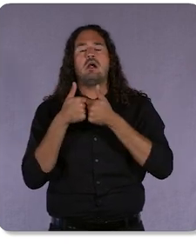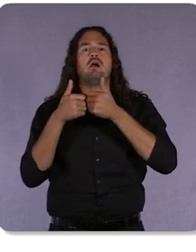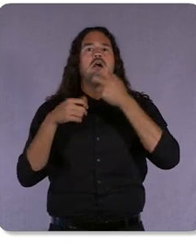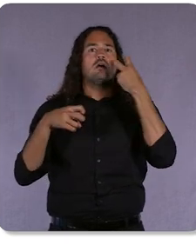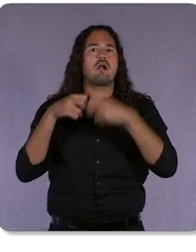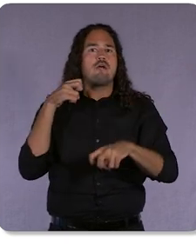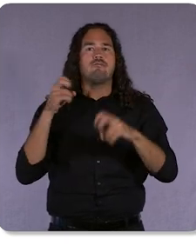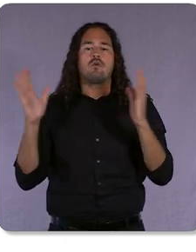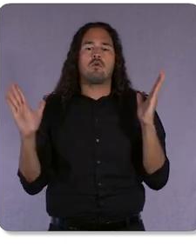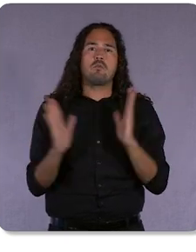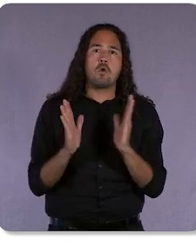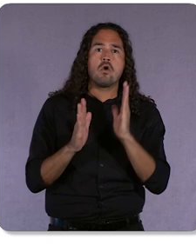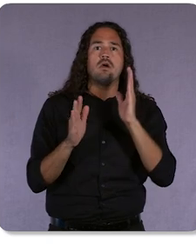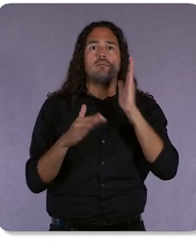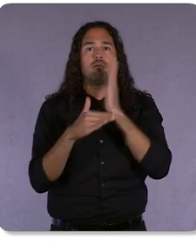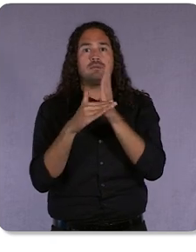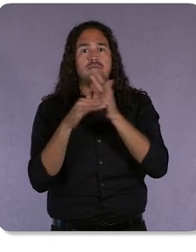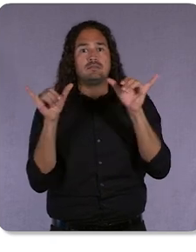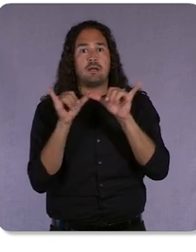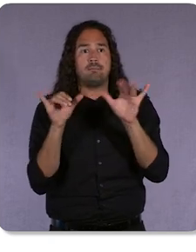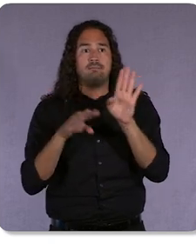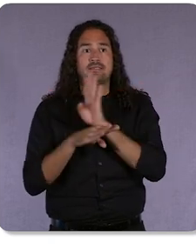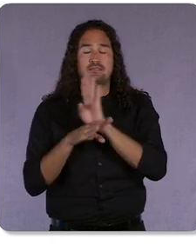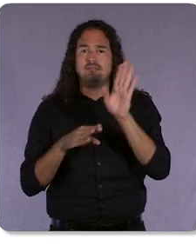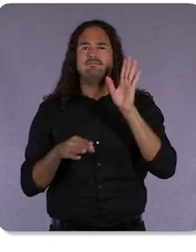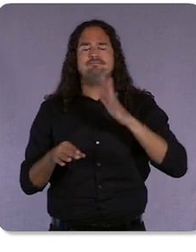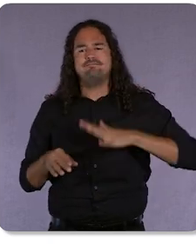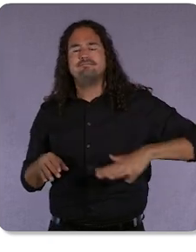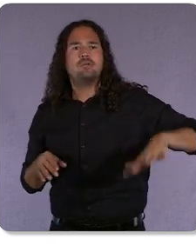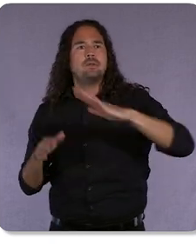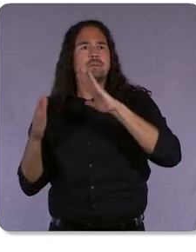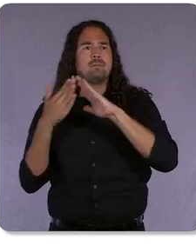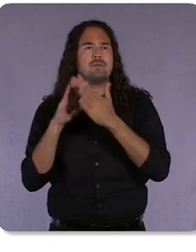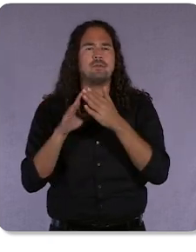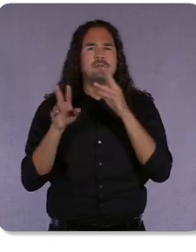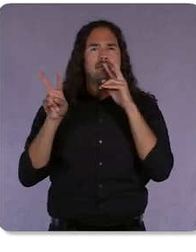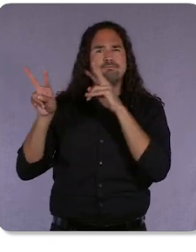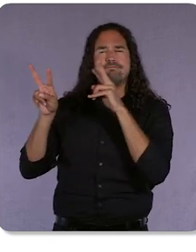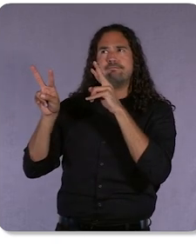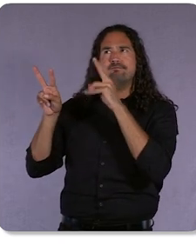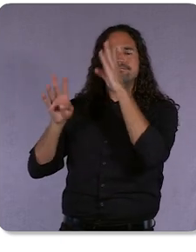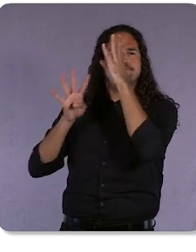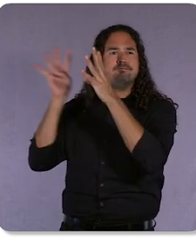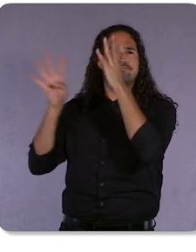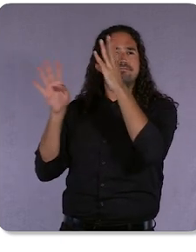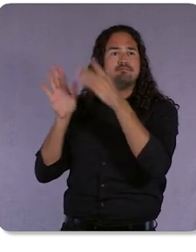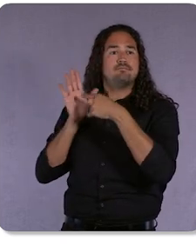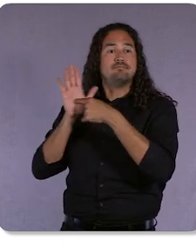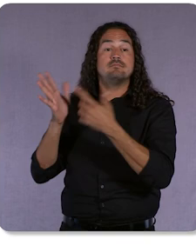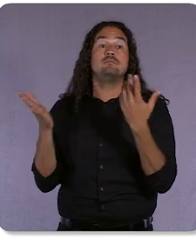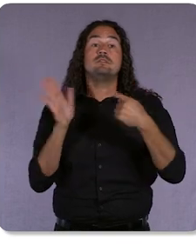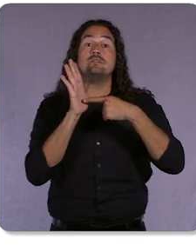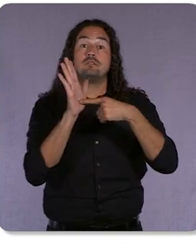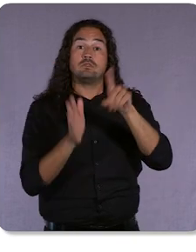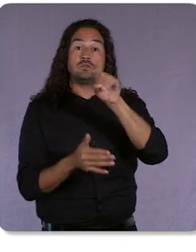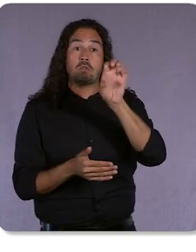There’s a whole community that’s willing to help make forward-looking measurement possible. For example, Zoe Financial is working with HubSpot to make the most of their first-party data.